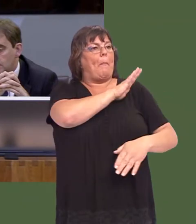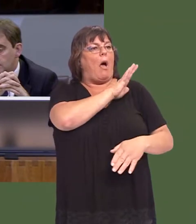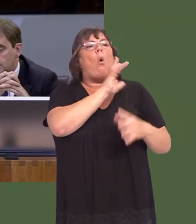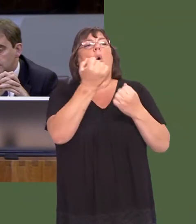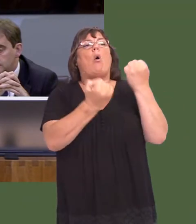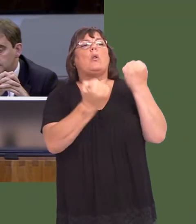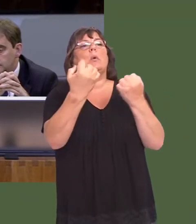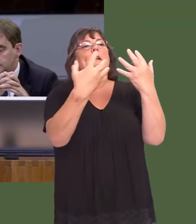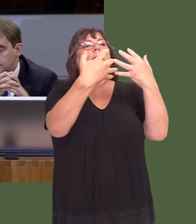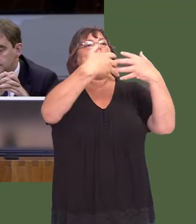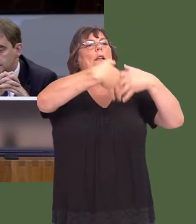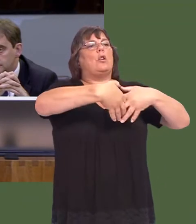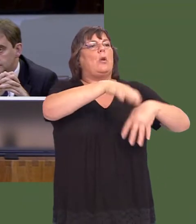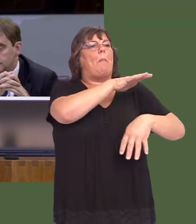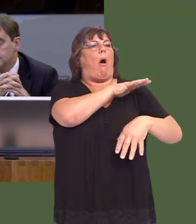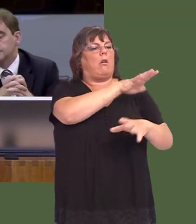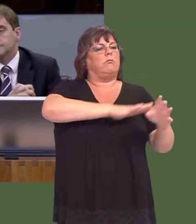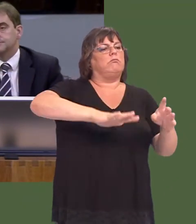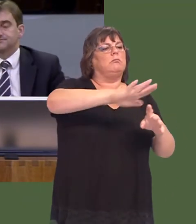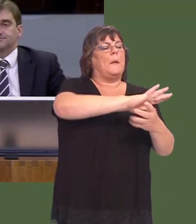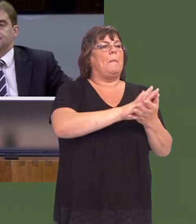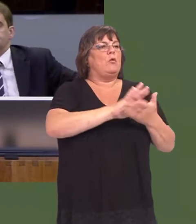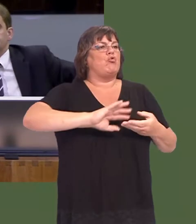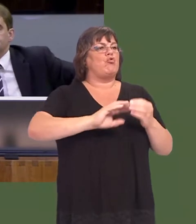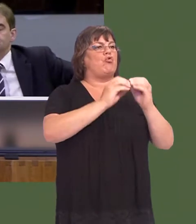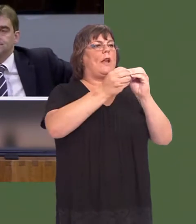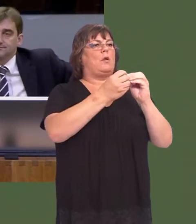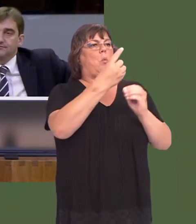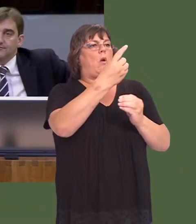technology park that potentially could create 1,500 jobs over its lifespan.